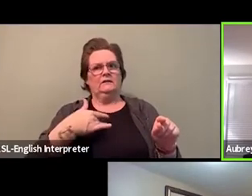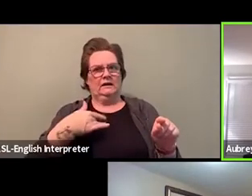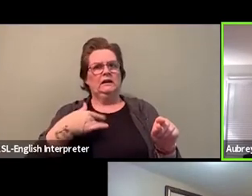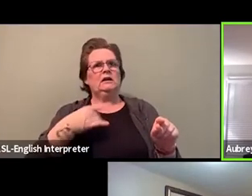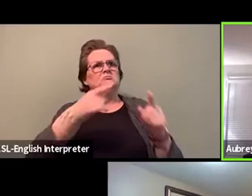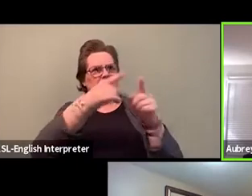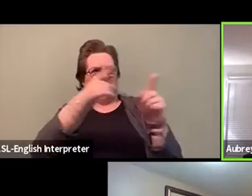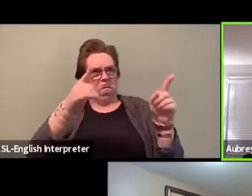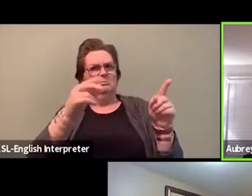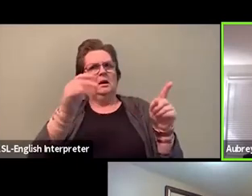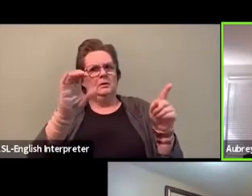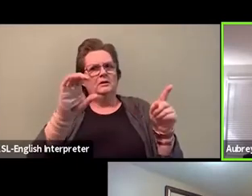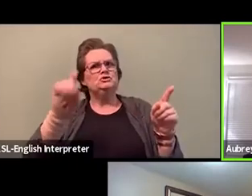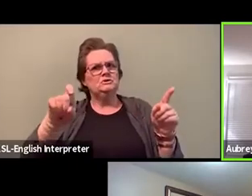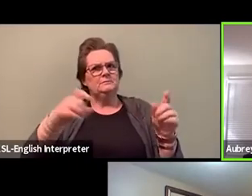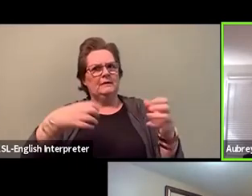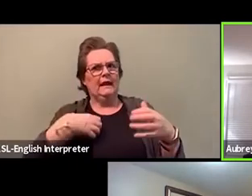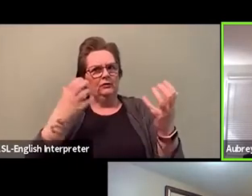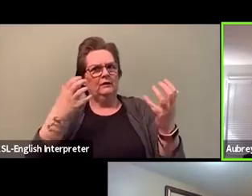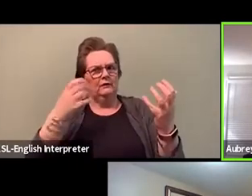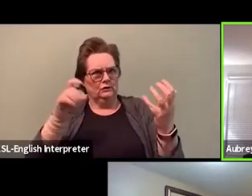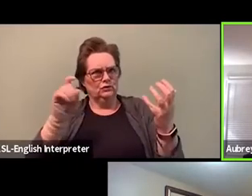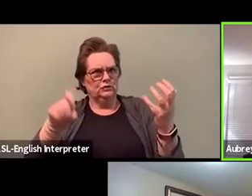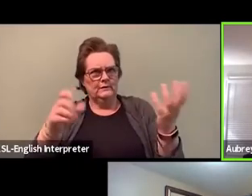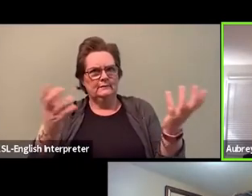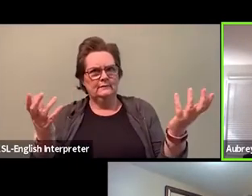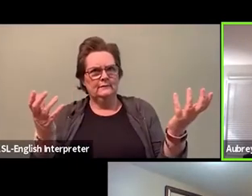like for us to be surprised, I think we're missing the boat.